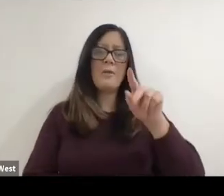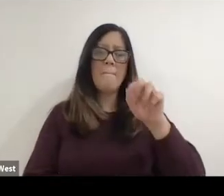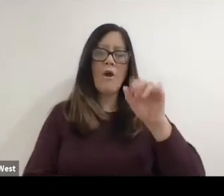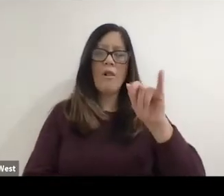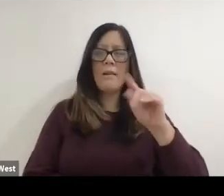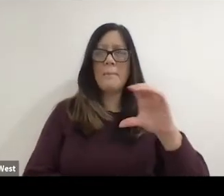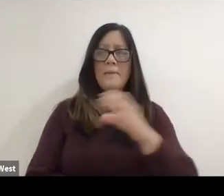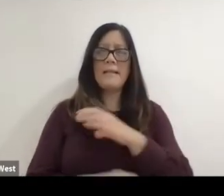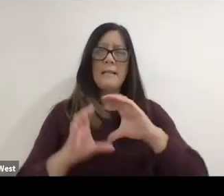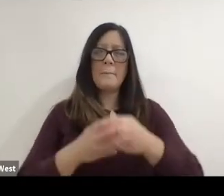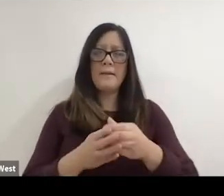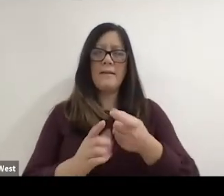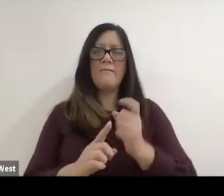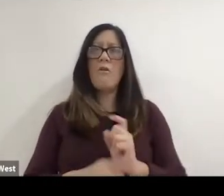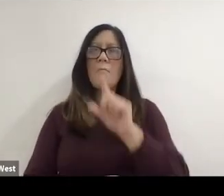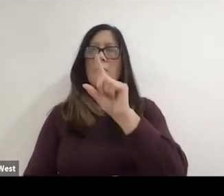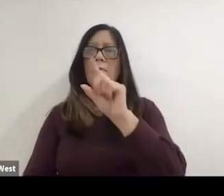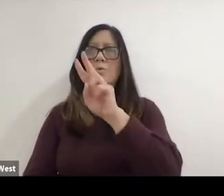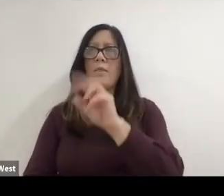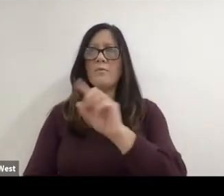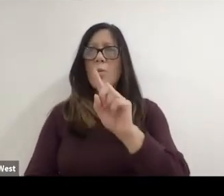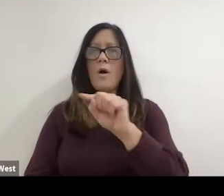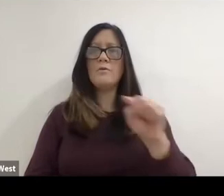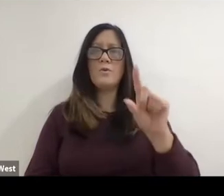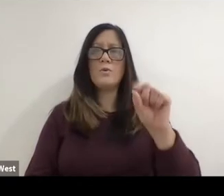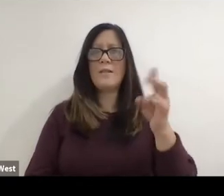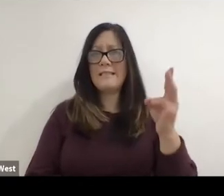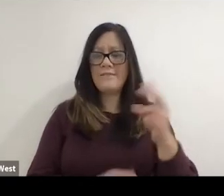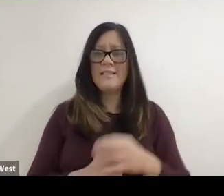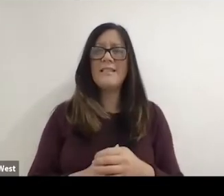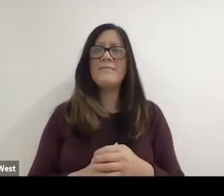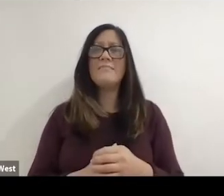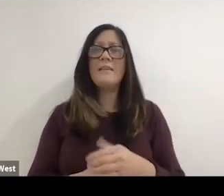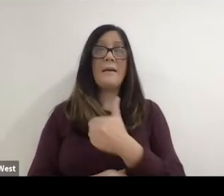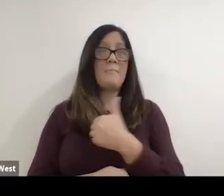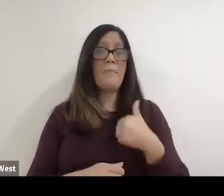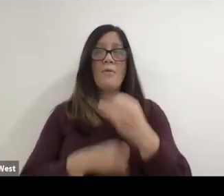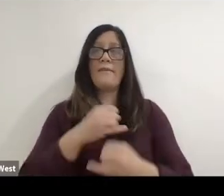Paralympic Committee from 2001 to 2017. A member of the International